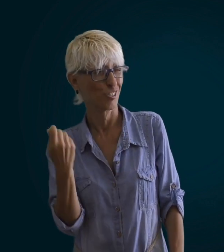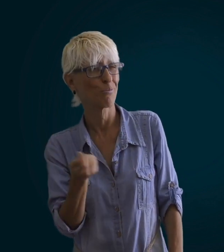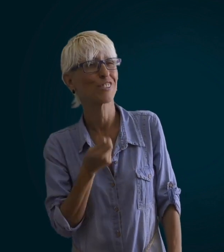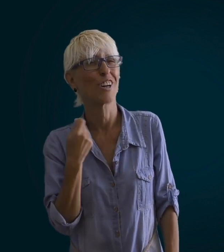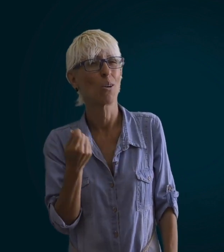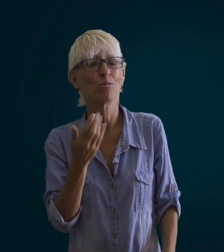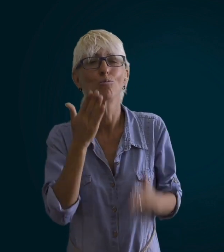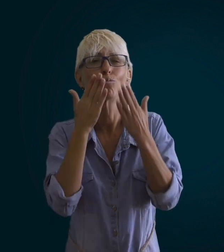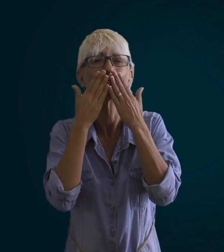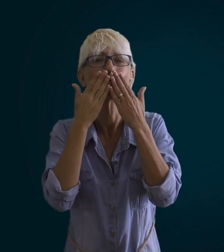Shabbat Shalom